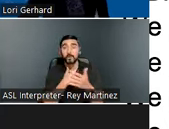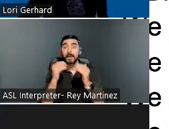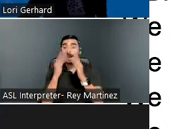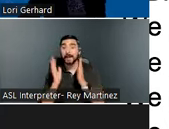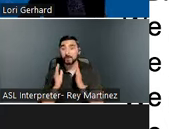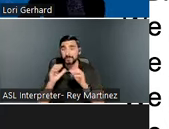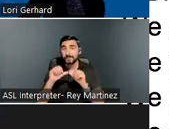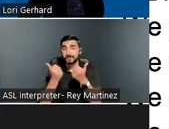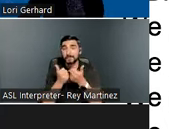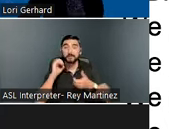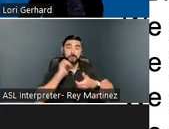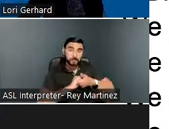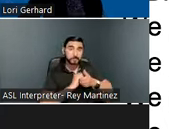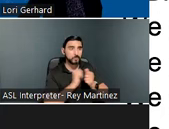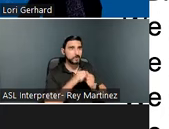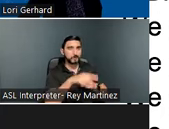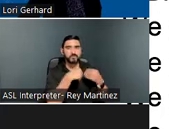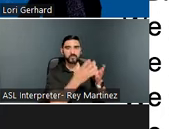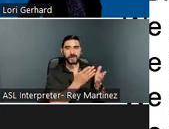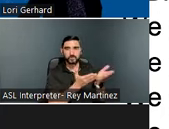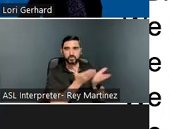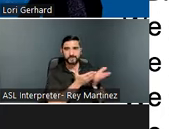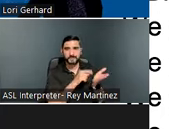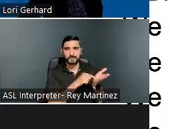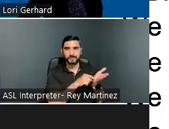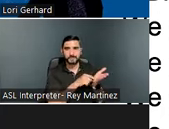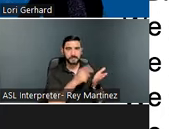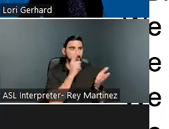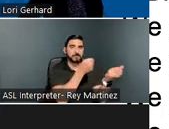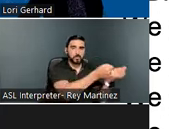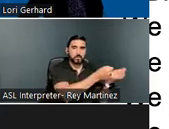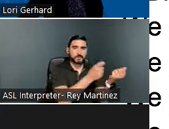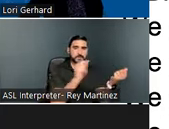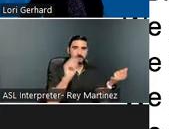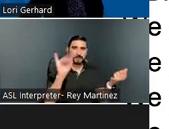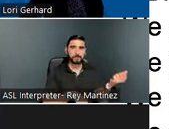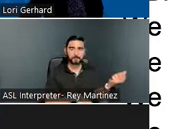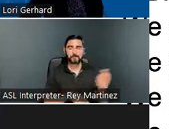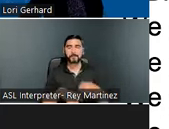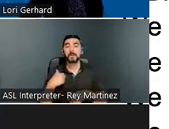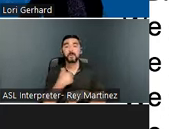of services and supports to individuals with TBI. We are a housing agency that provides supportive